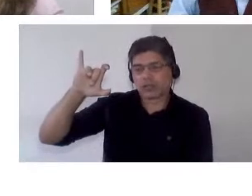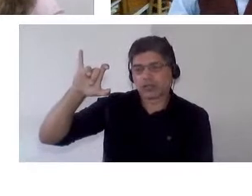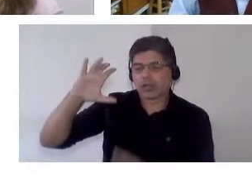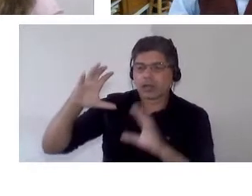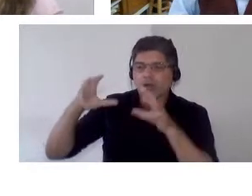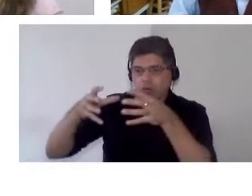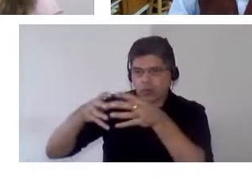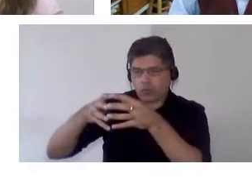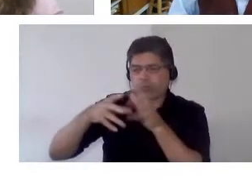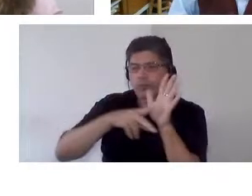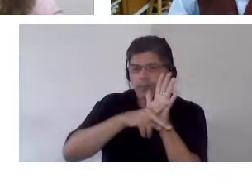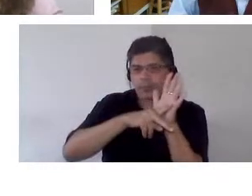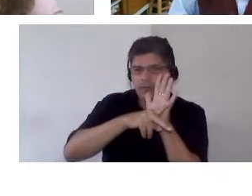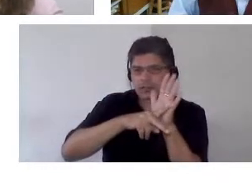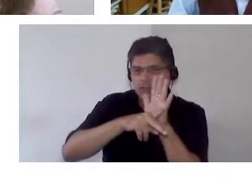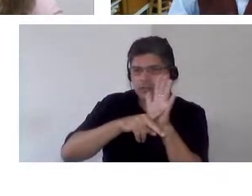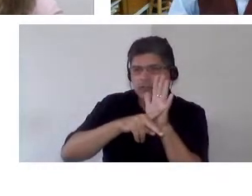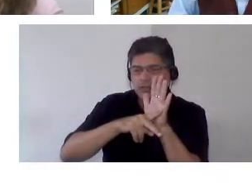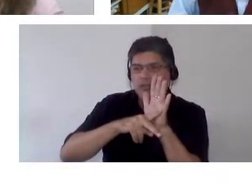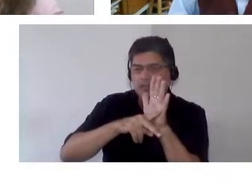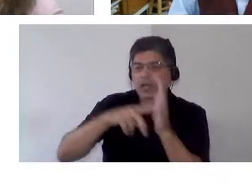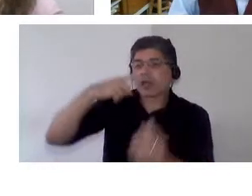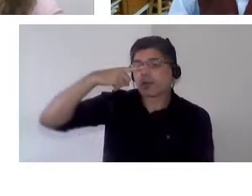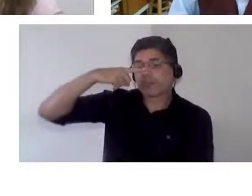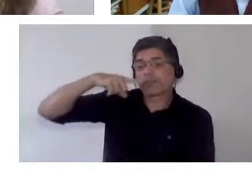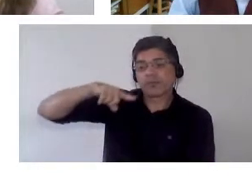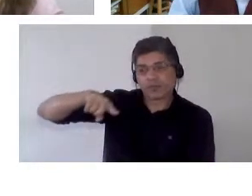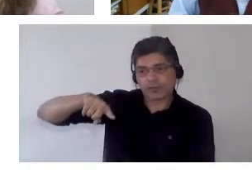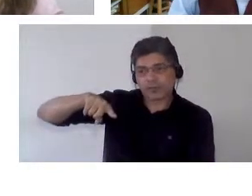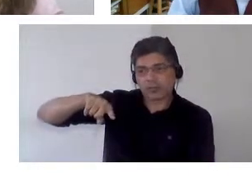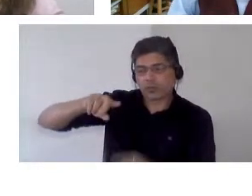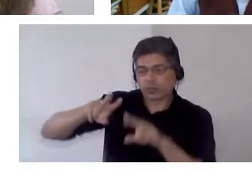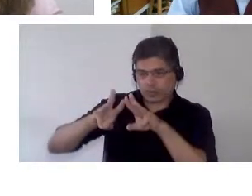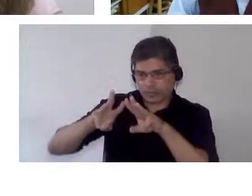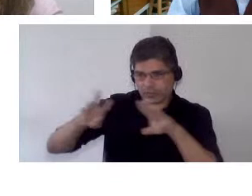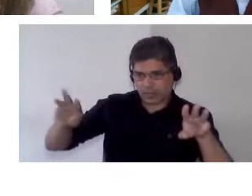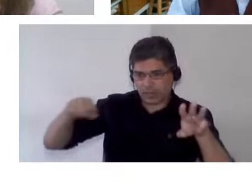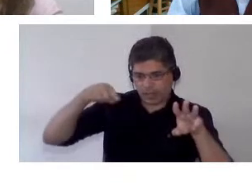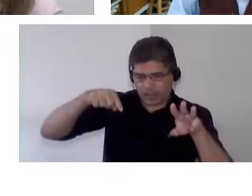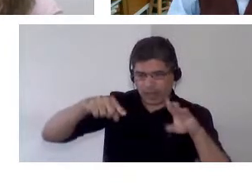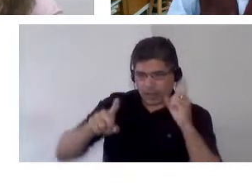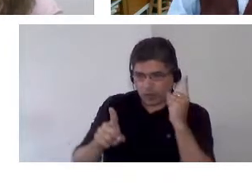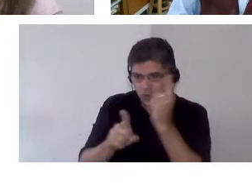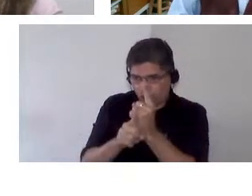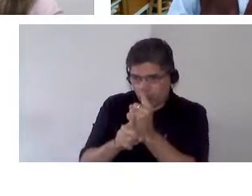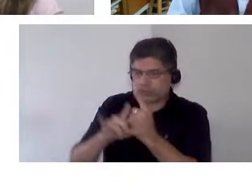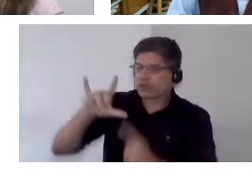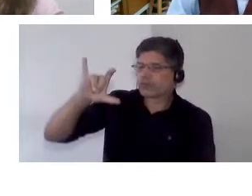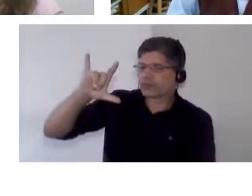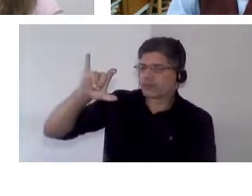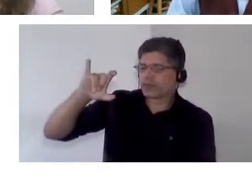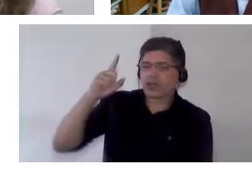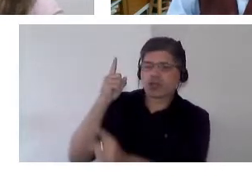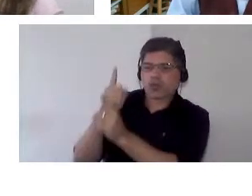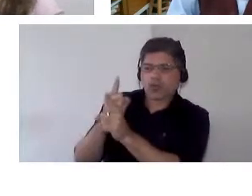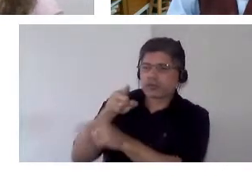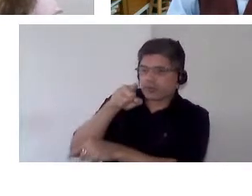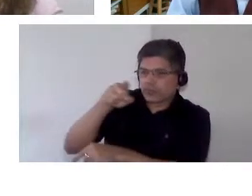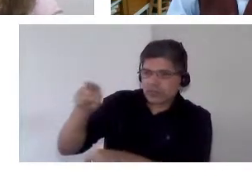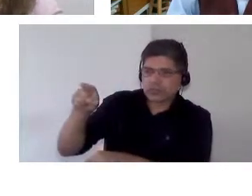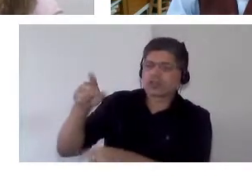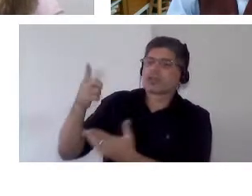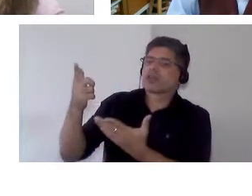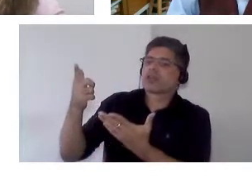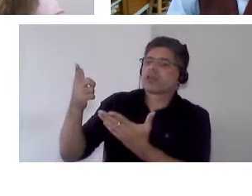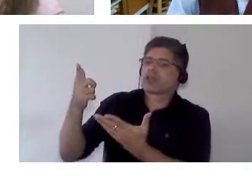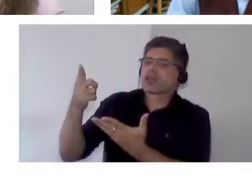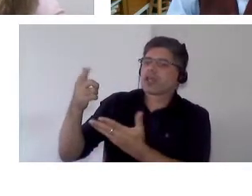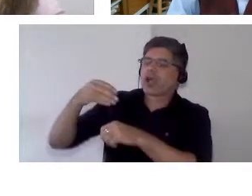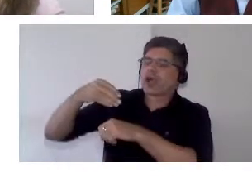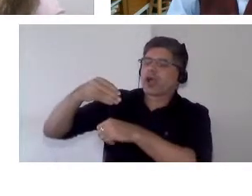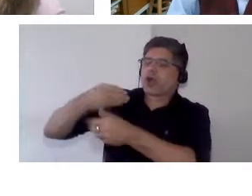You just need to search for "Observatório da Educação Pública" and start following us there. There we may meet new people, and share other experiences as well.